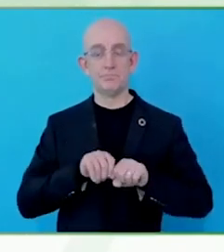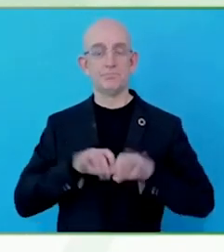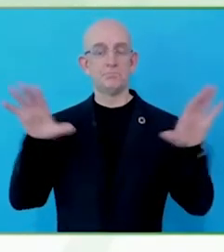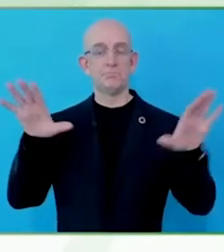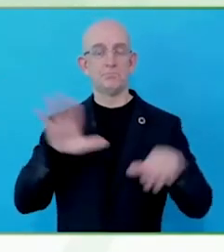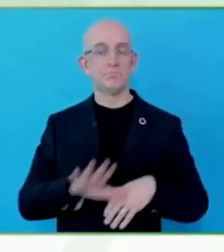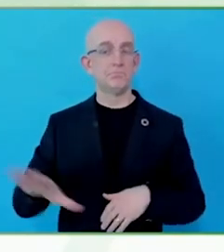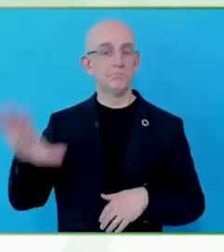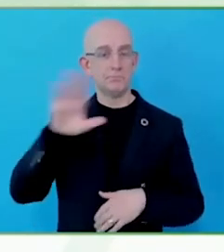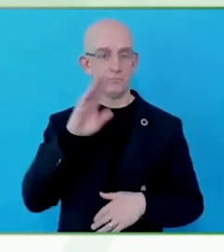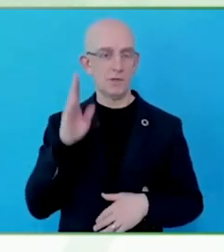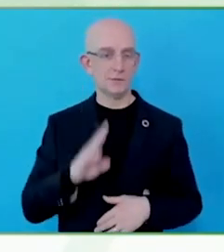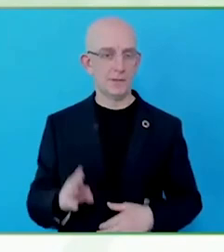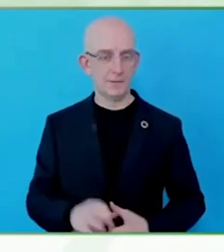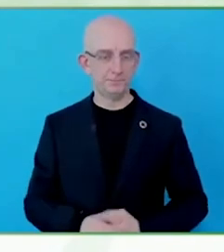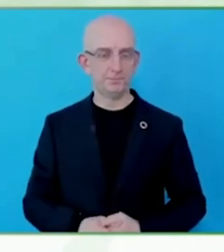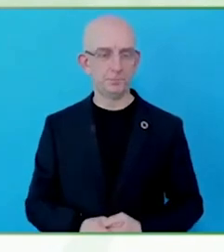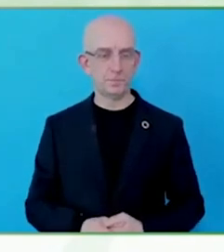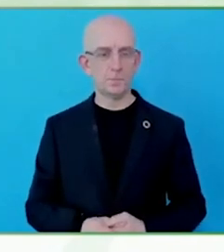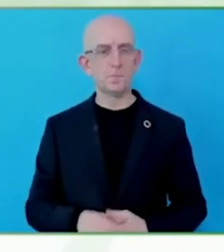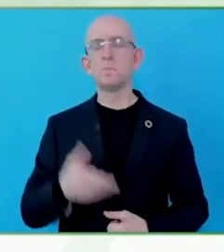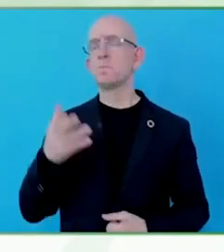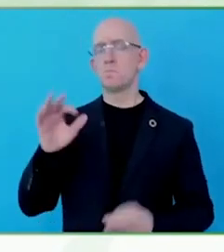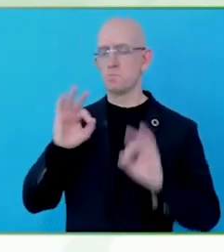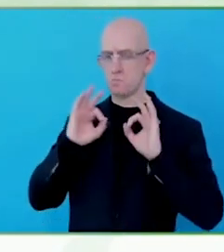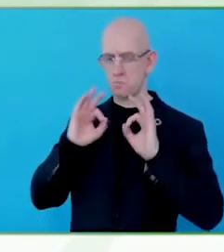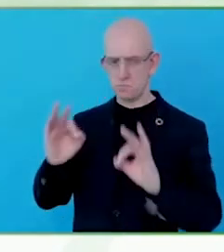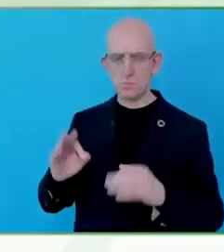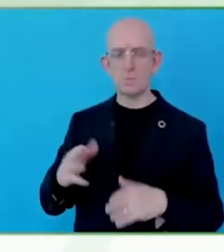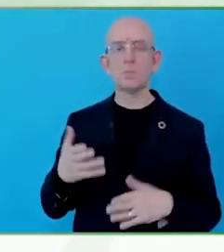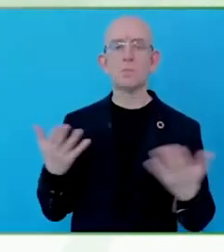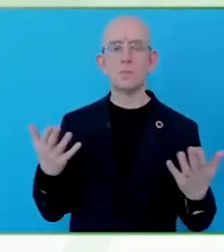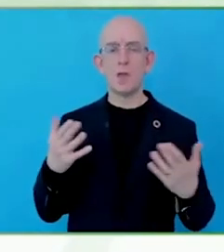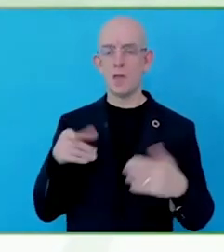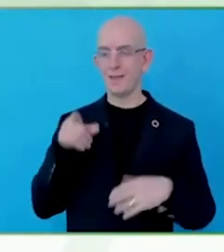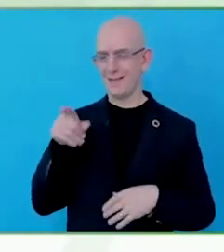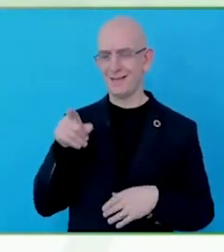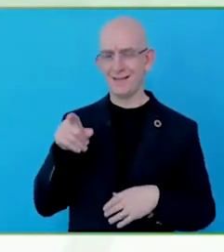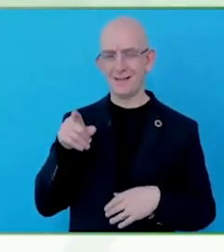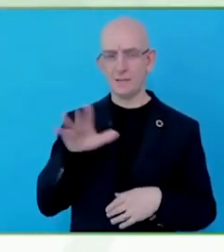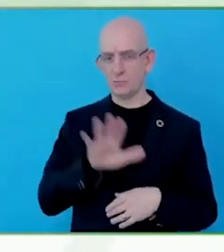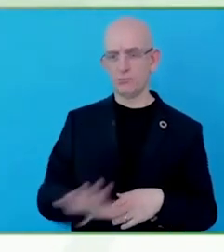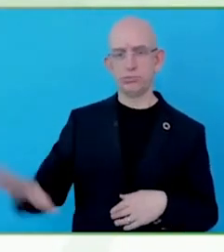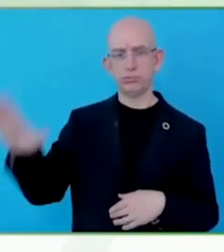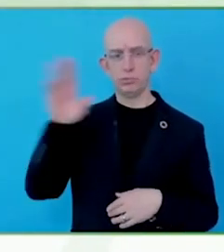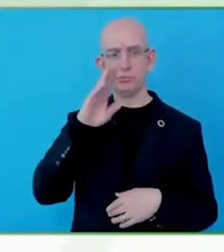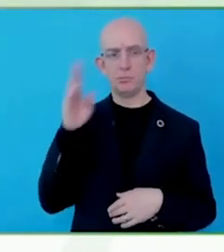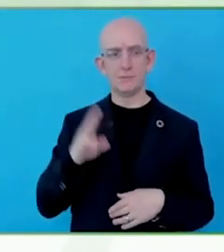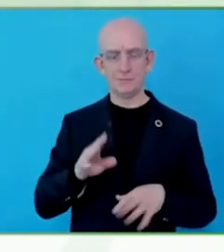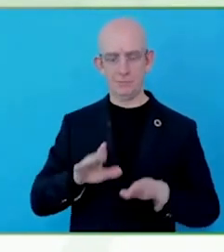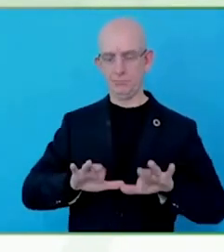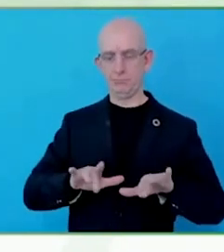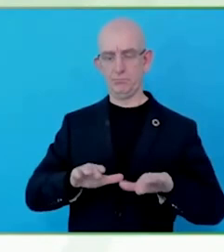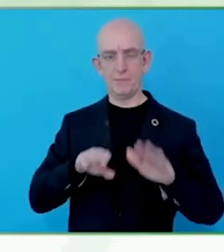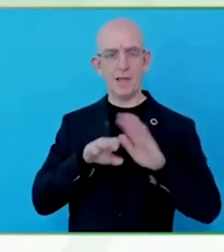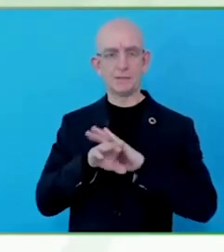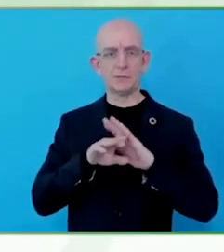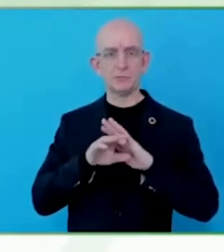We had a very good moment in terms of the development of digital